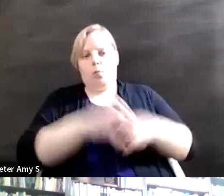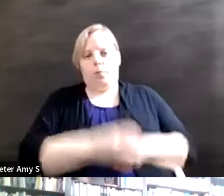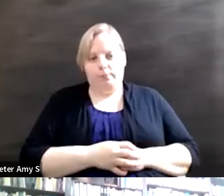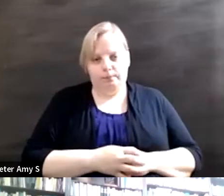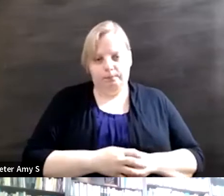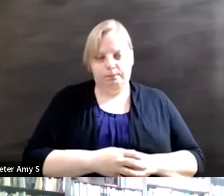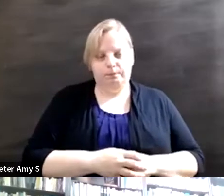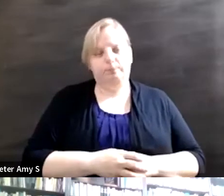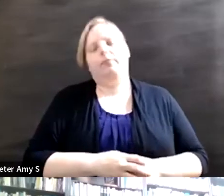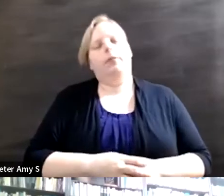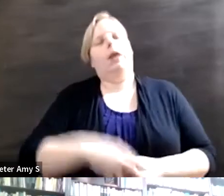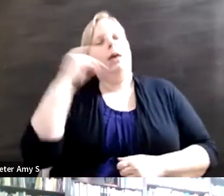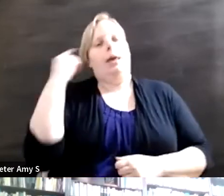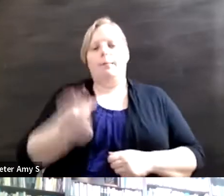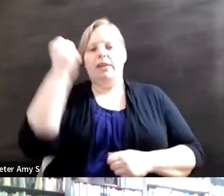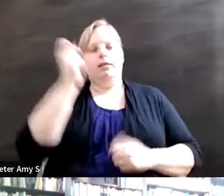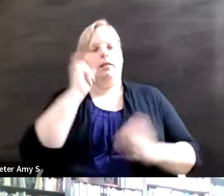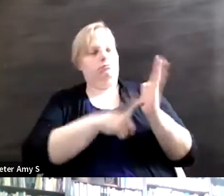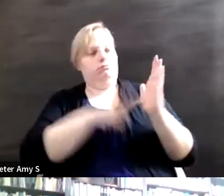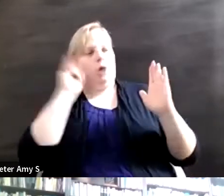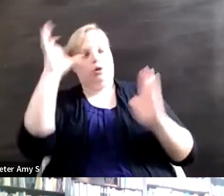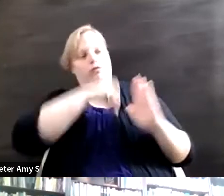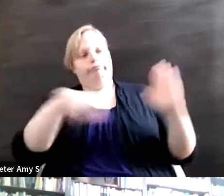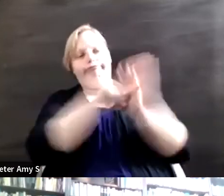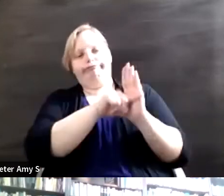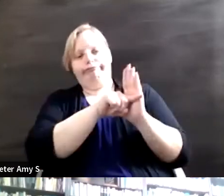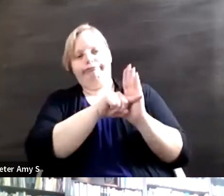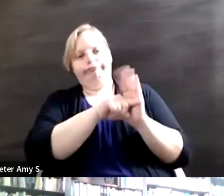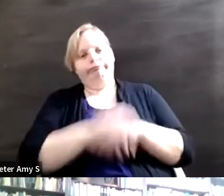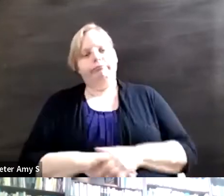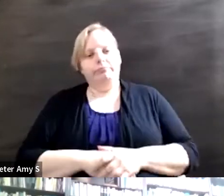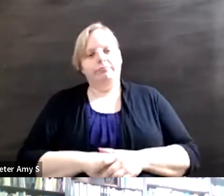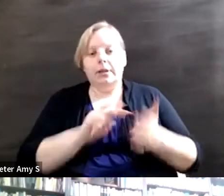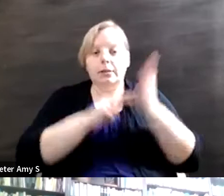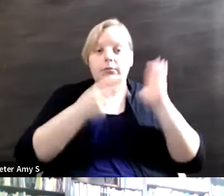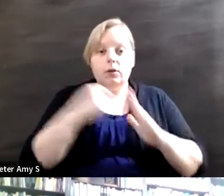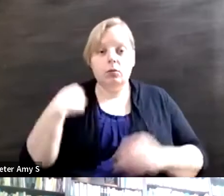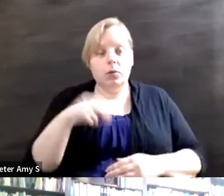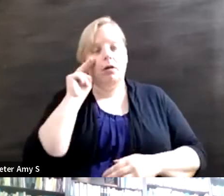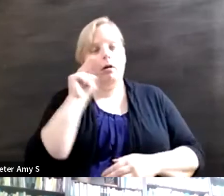we instantly look at that as a hindrance. We don't look at that as something that can actually create